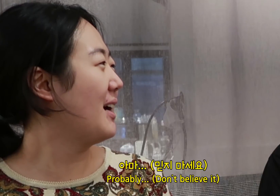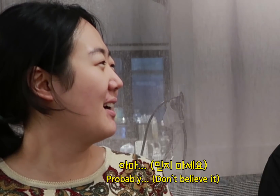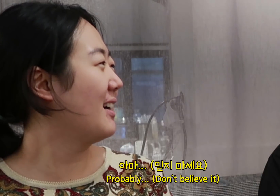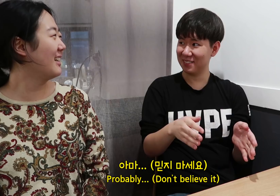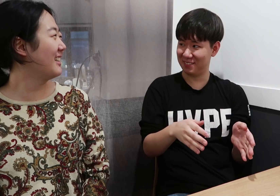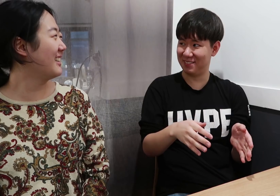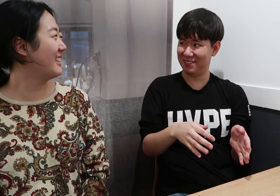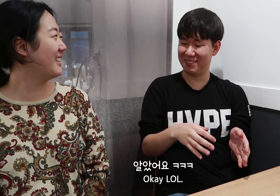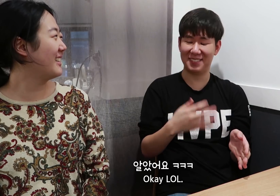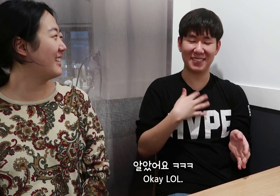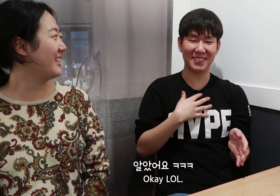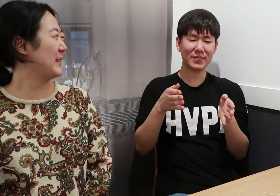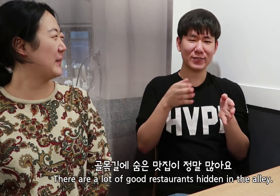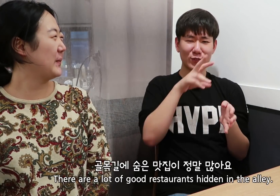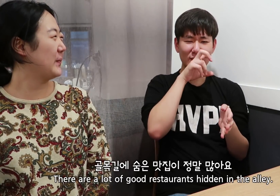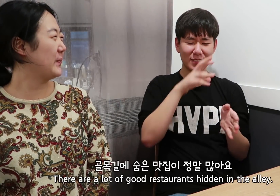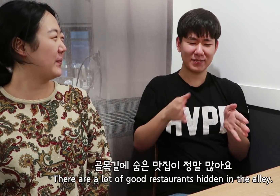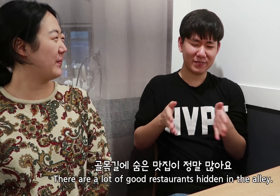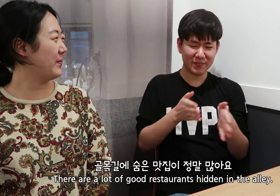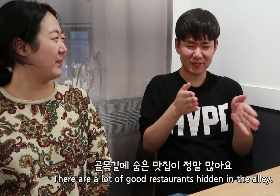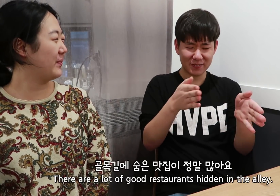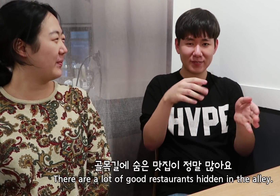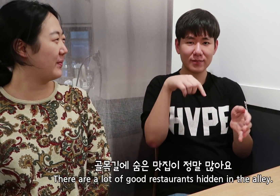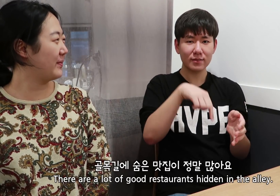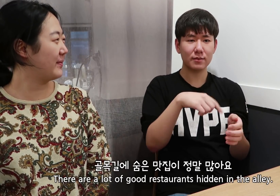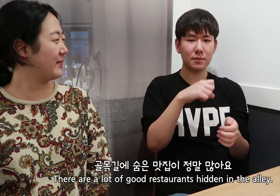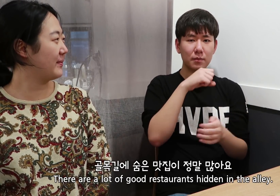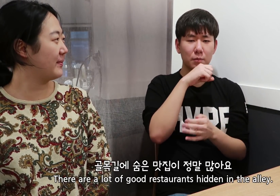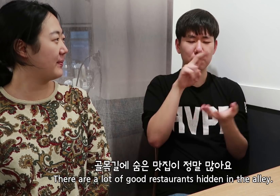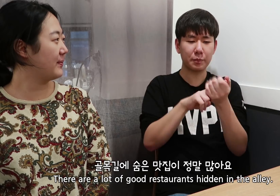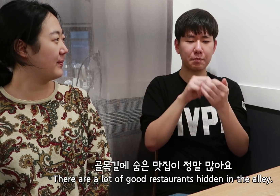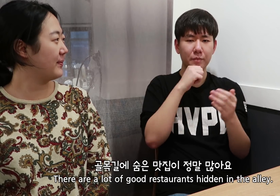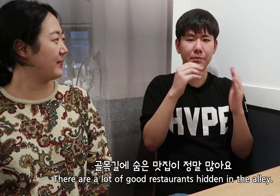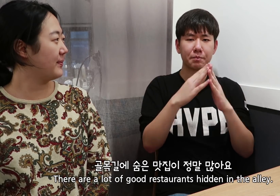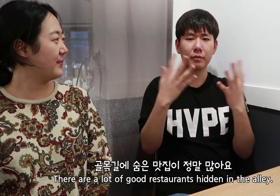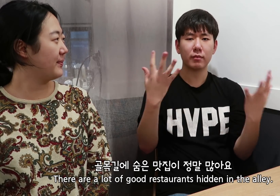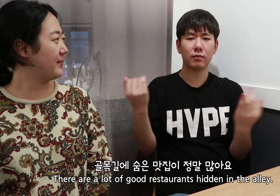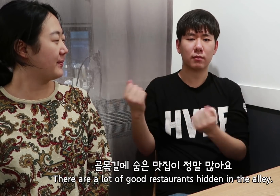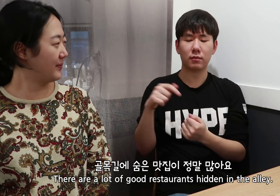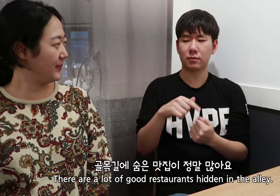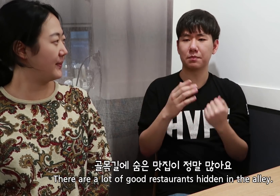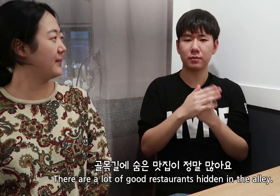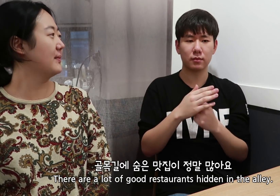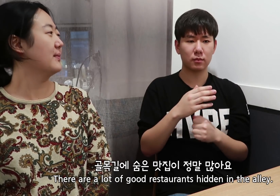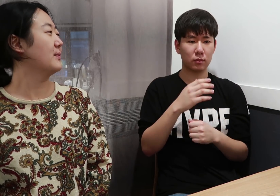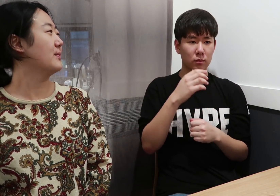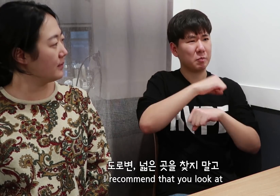Probably... (Don’t believe it) - Okay LOL. There are a lot of good restaurants hidden in the alley.